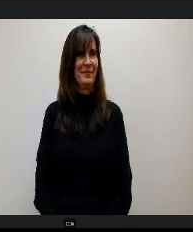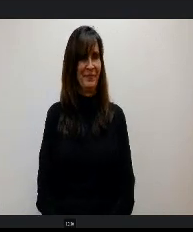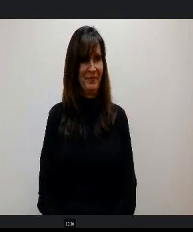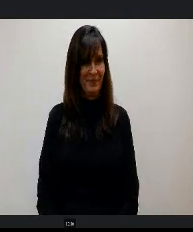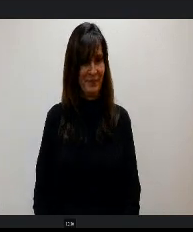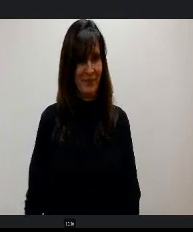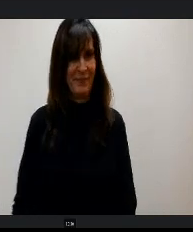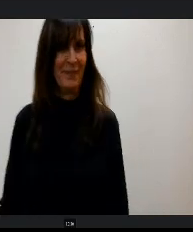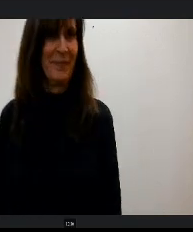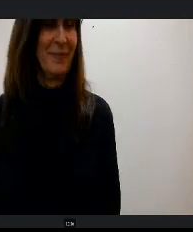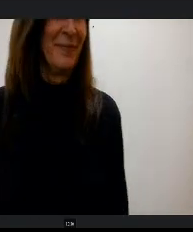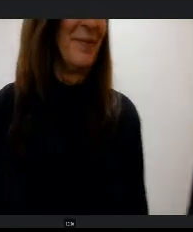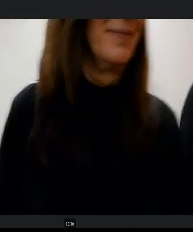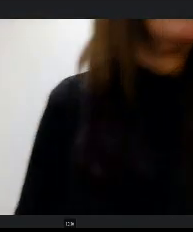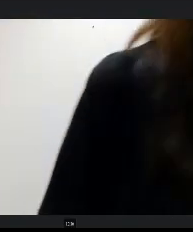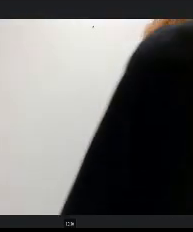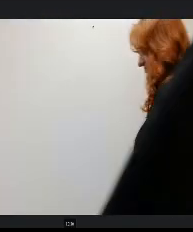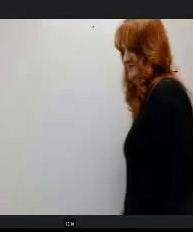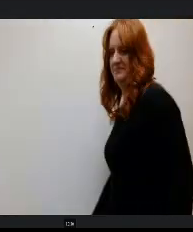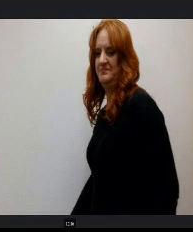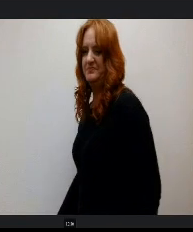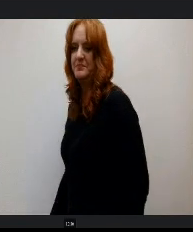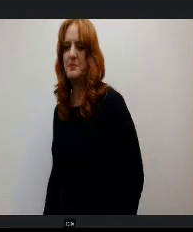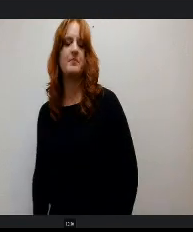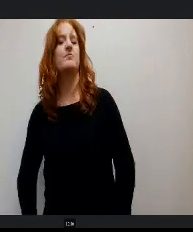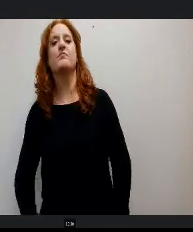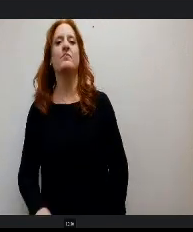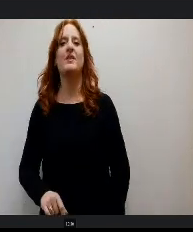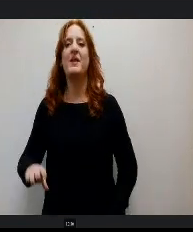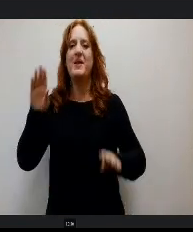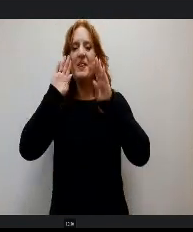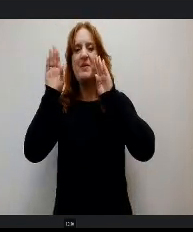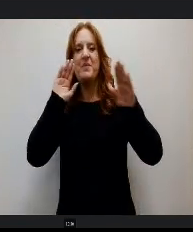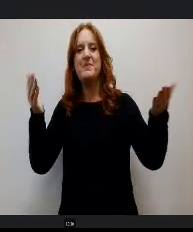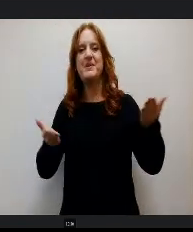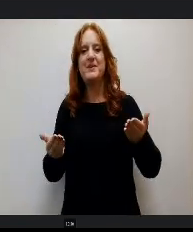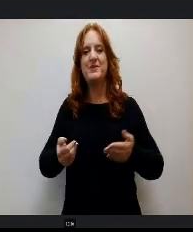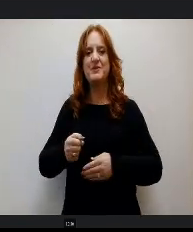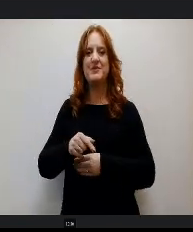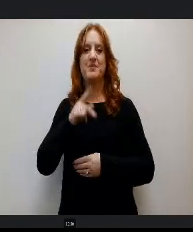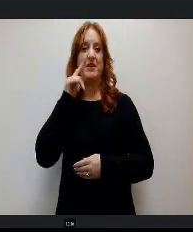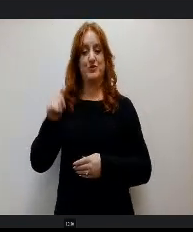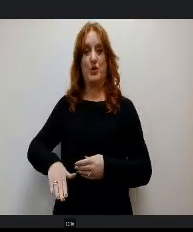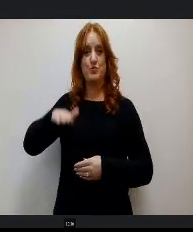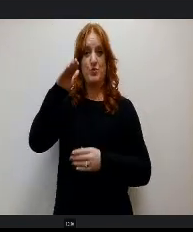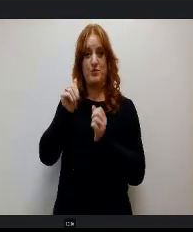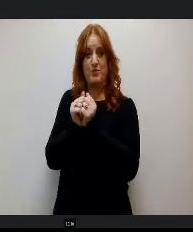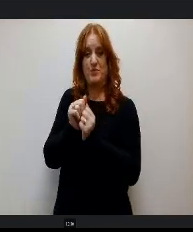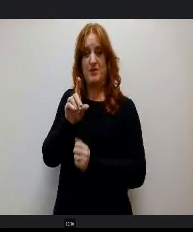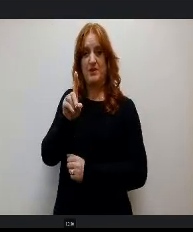Hey, I'm here to speak with you because I grew up with dyslexia. In my case, it's